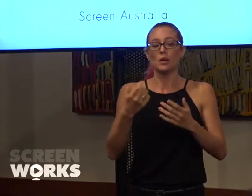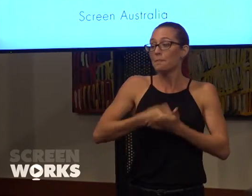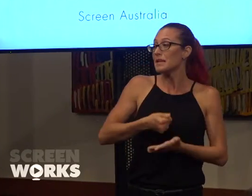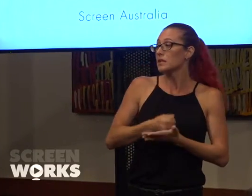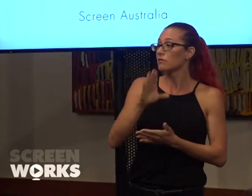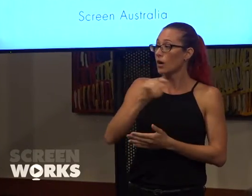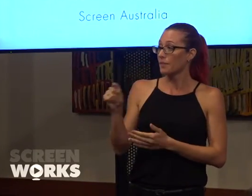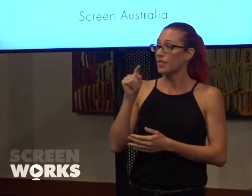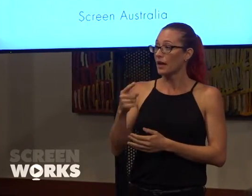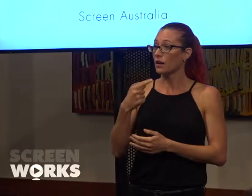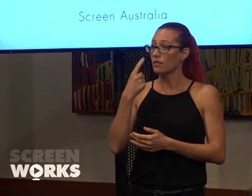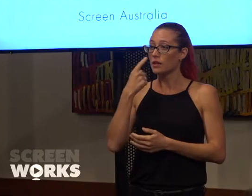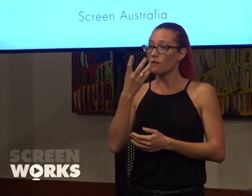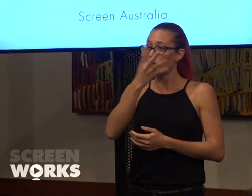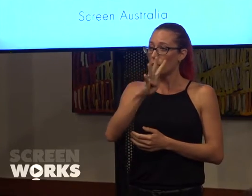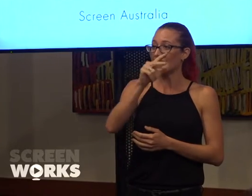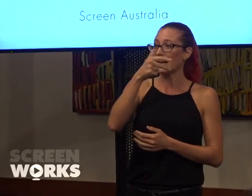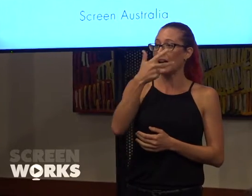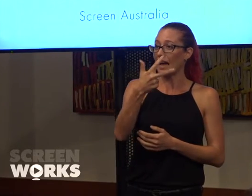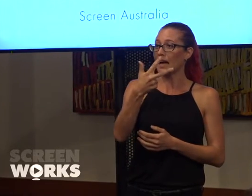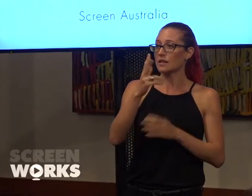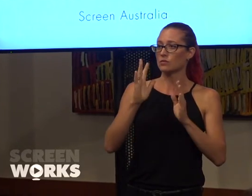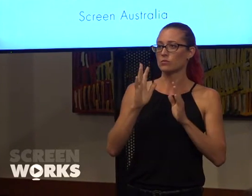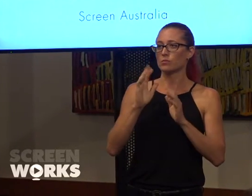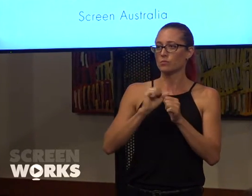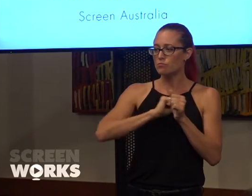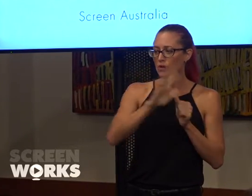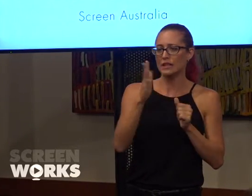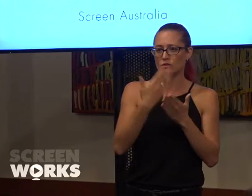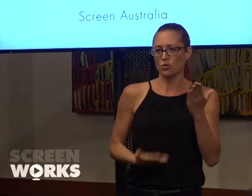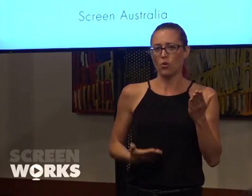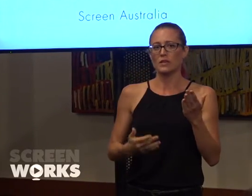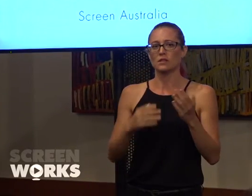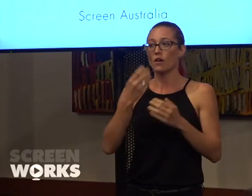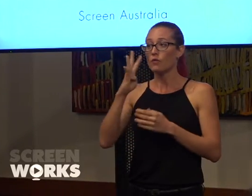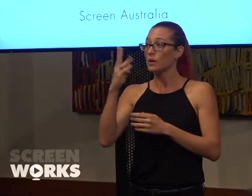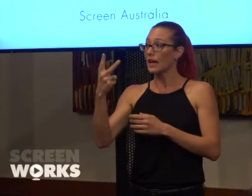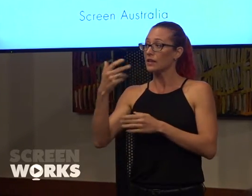that, I think there were 48 'Brilliant Stories" stories. So, 48 new women teams, not all new,